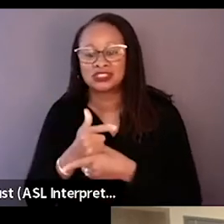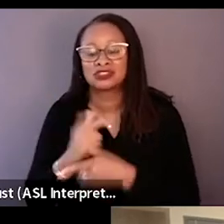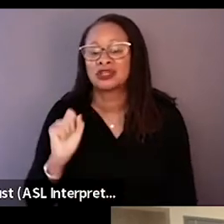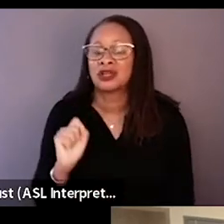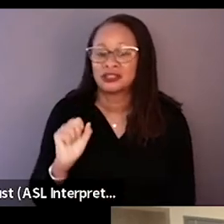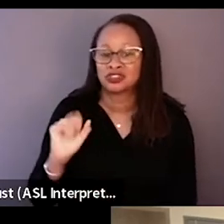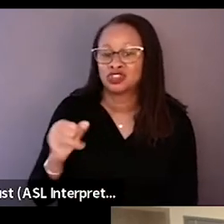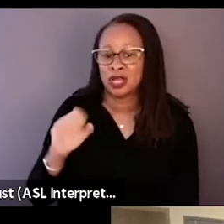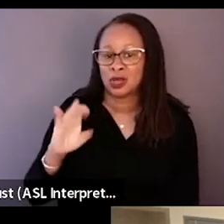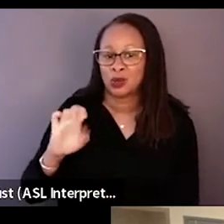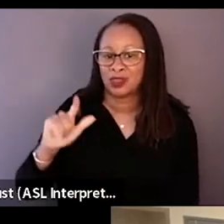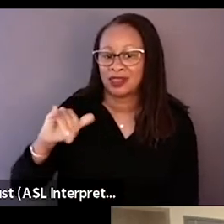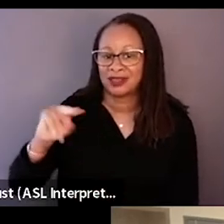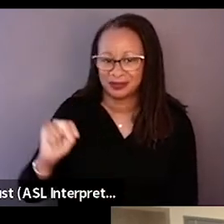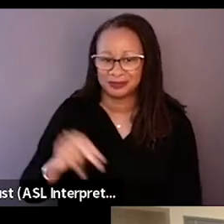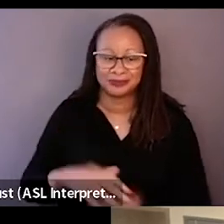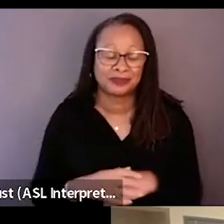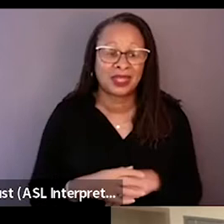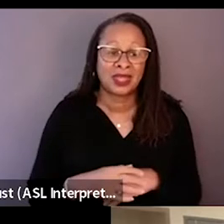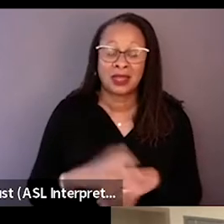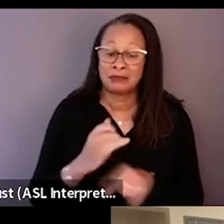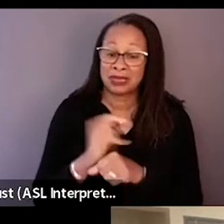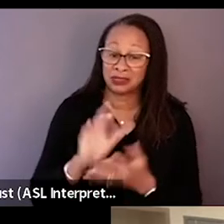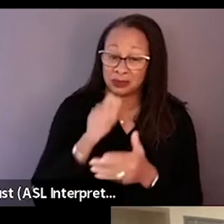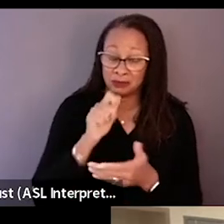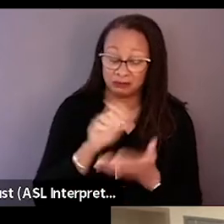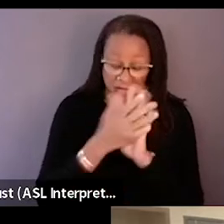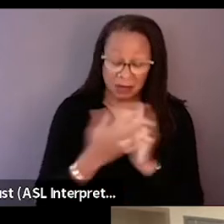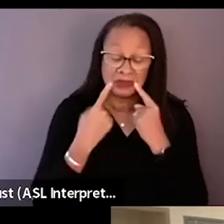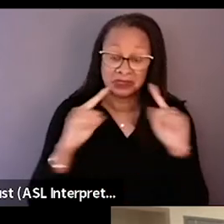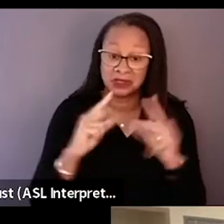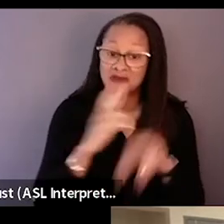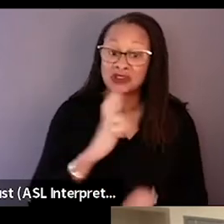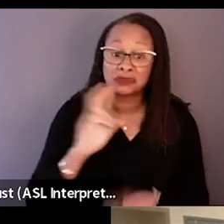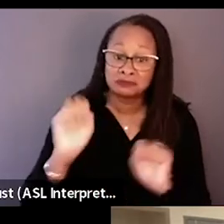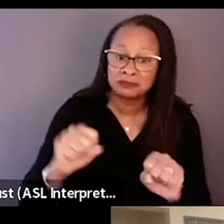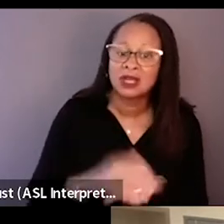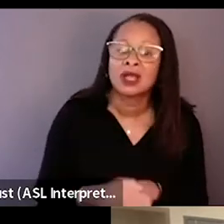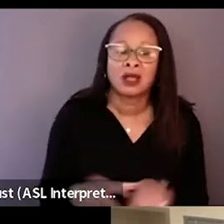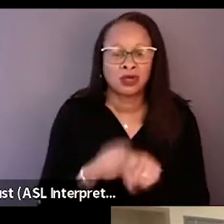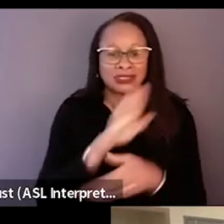and make it not into only a successful restaurant, but also like just the center of community